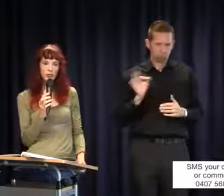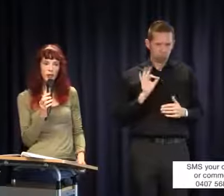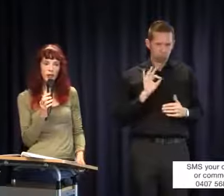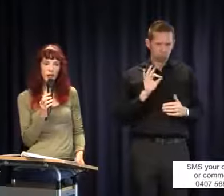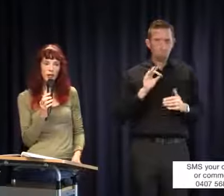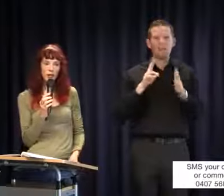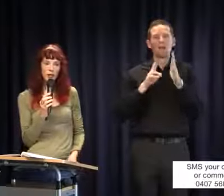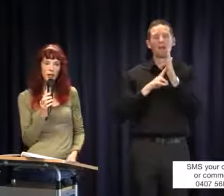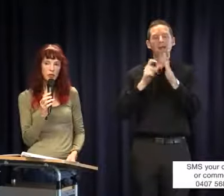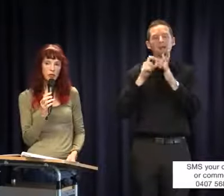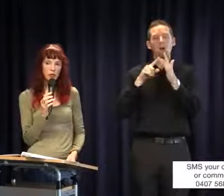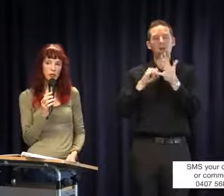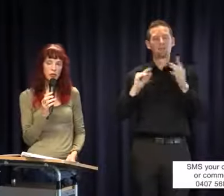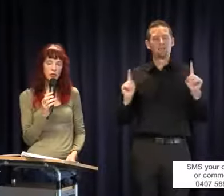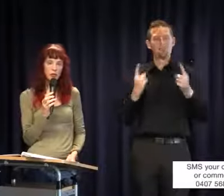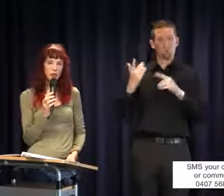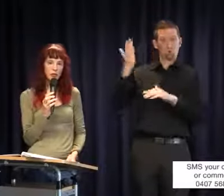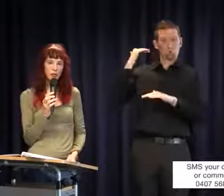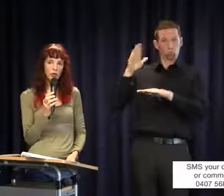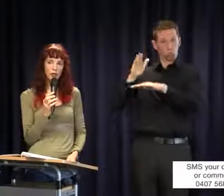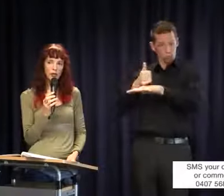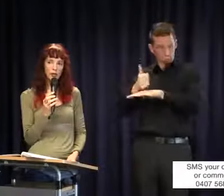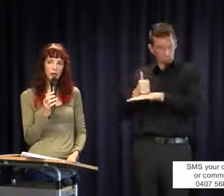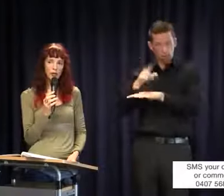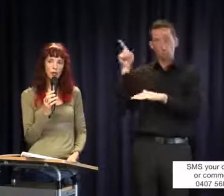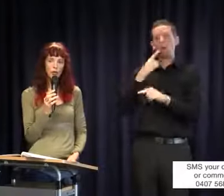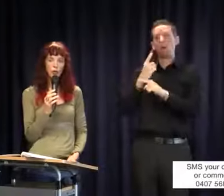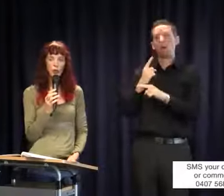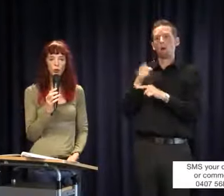was first raised, it was discussed that it would not have any application to schools.